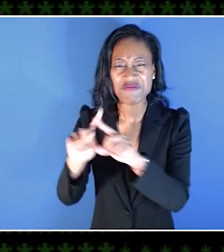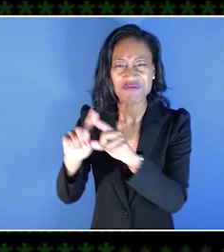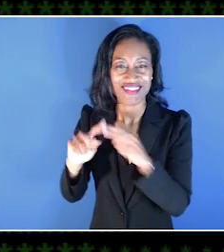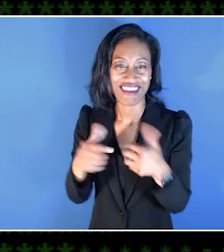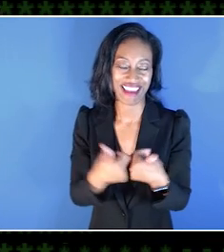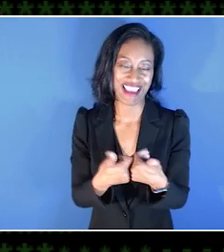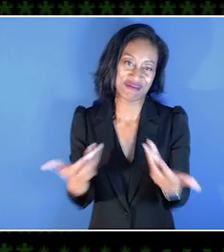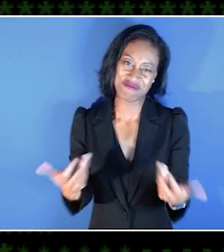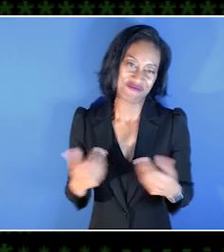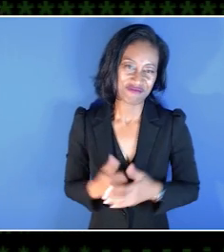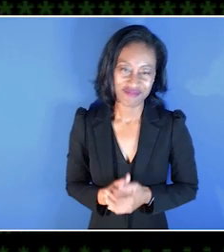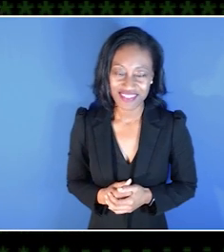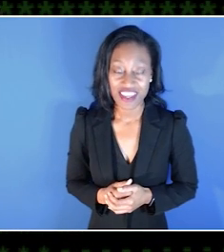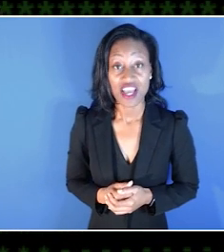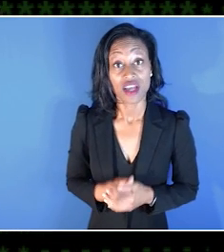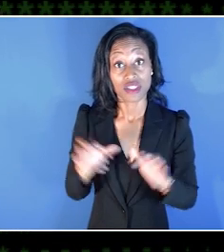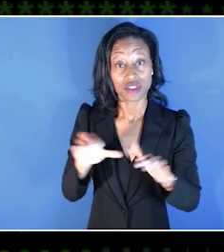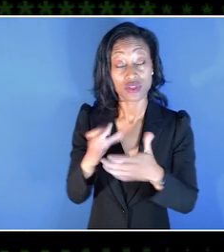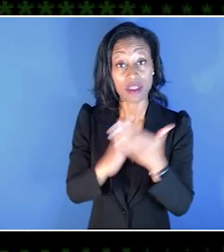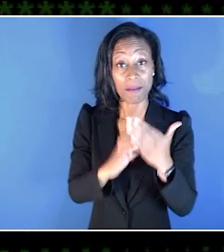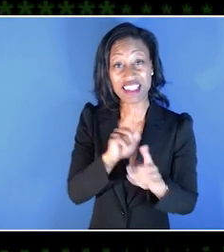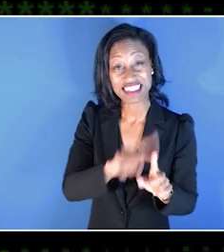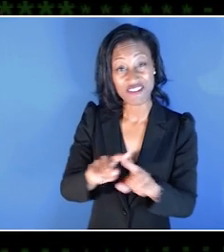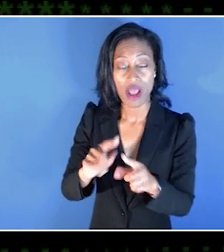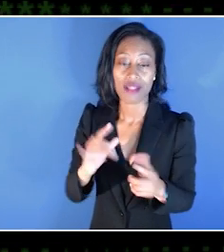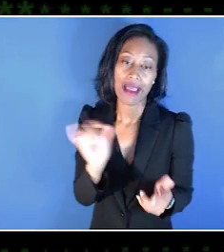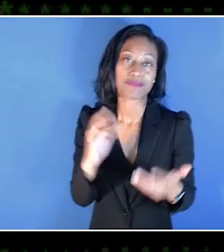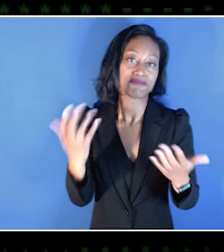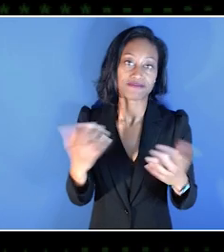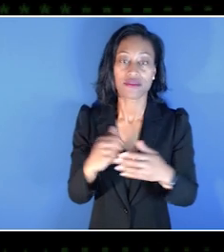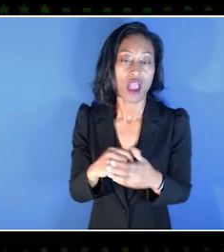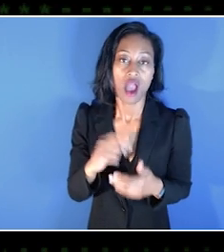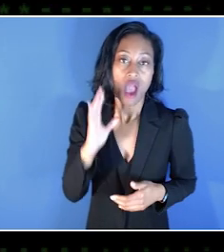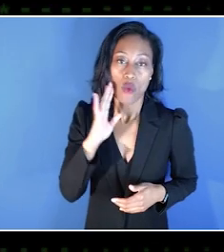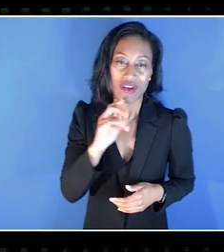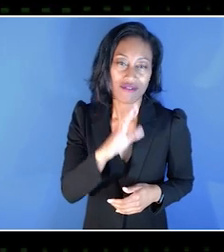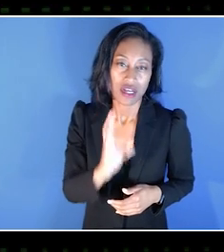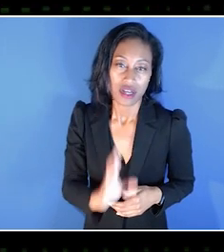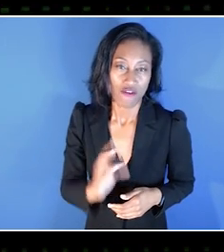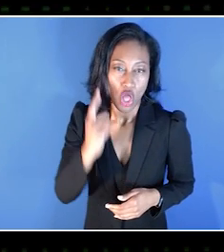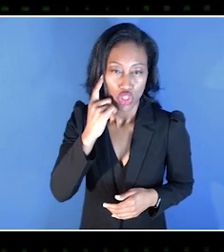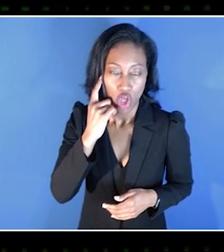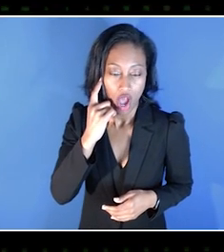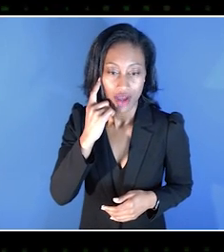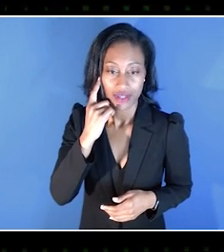And it was just, you know, to do some of these different ones that I would have never thought that,